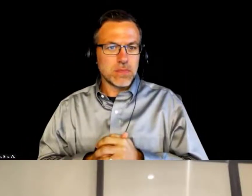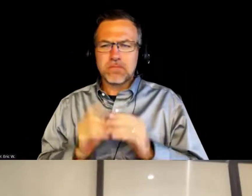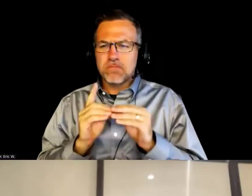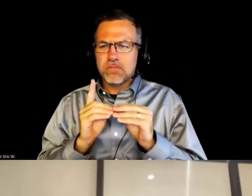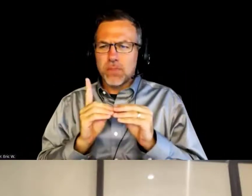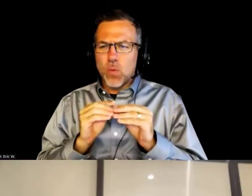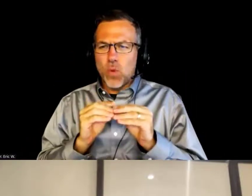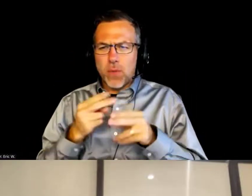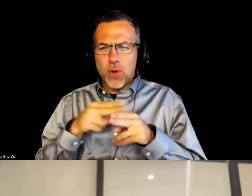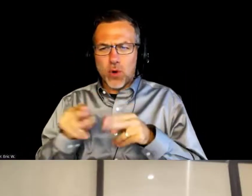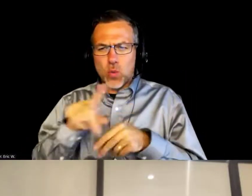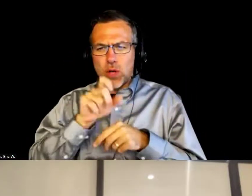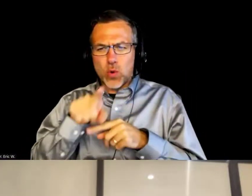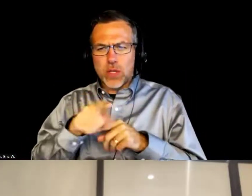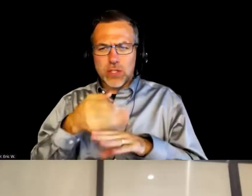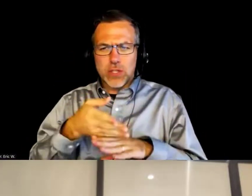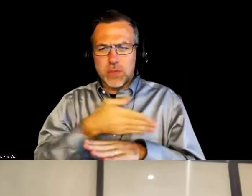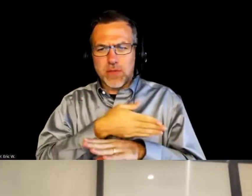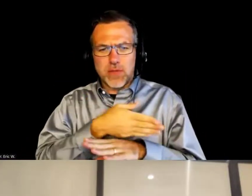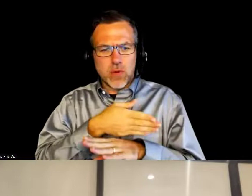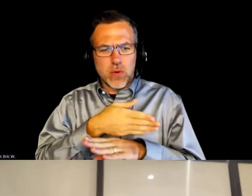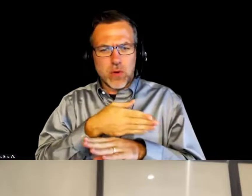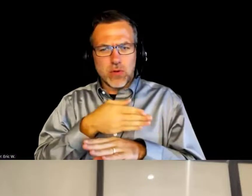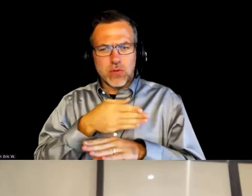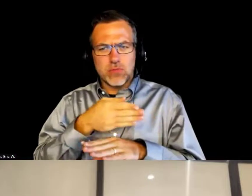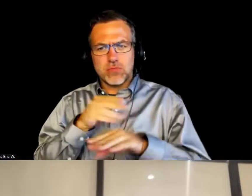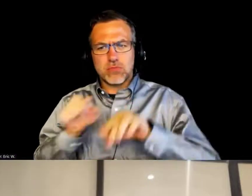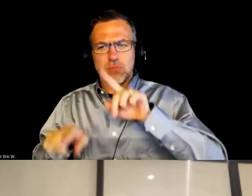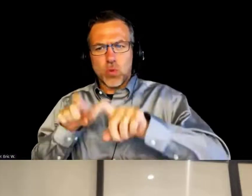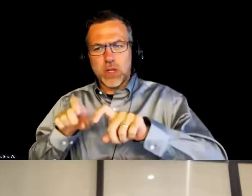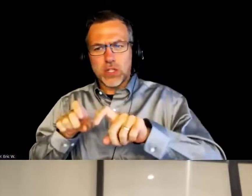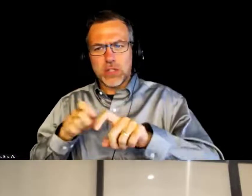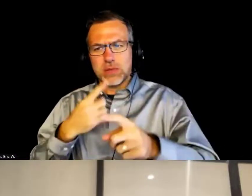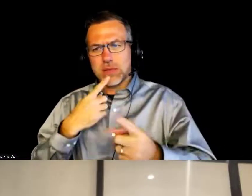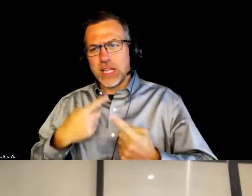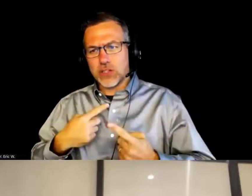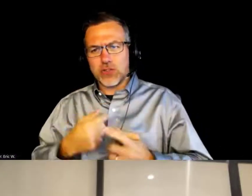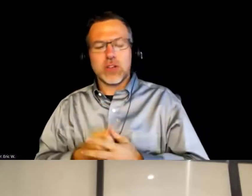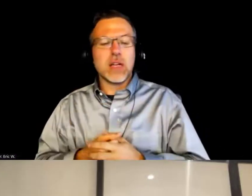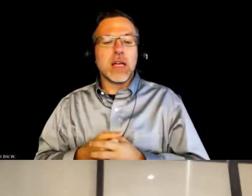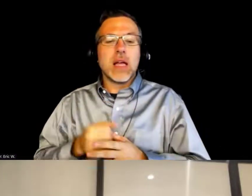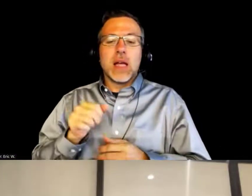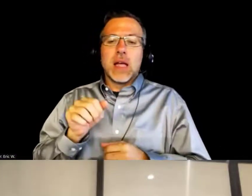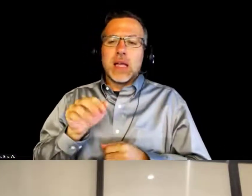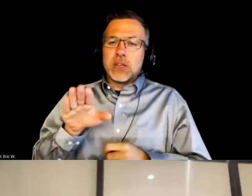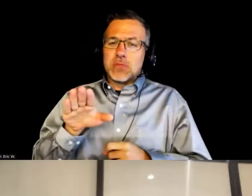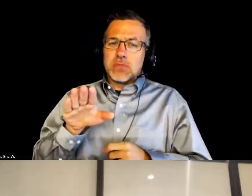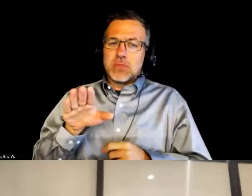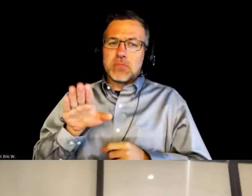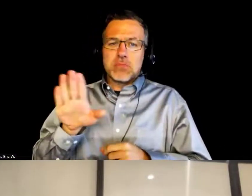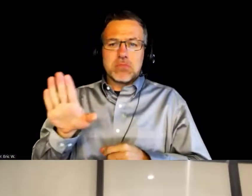before we shift gears into the Q&A. So how, at your home institution,